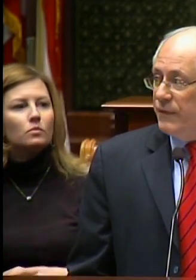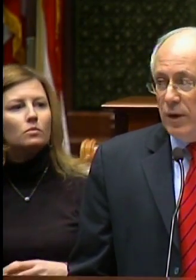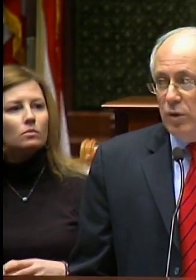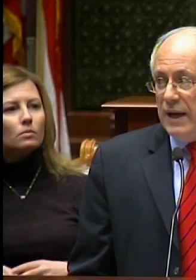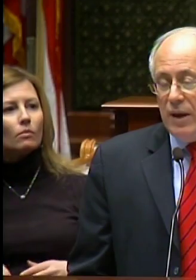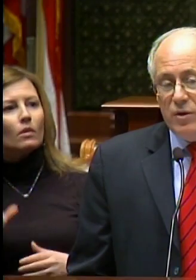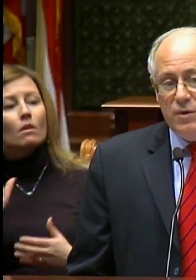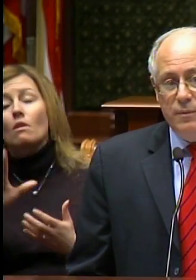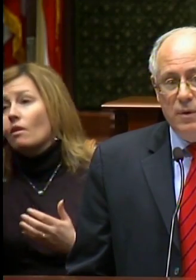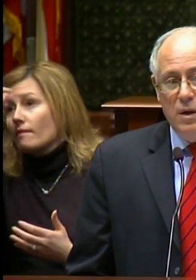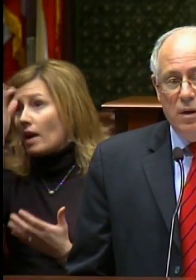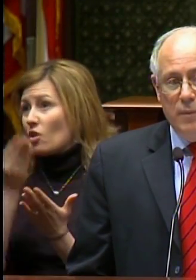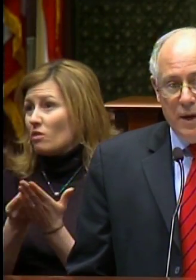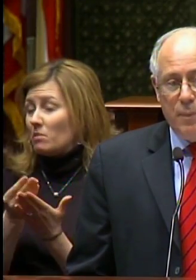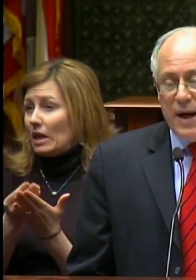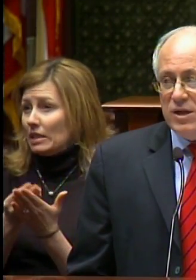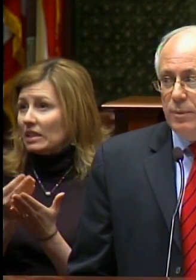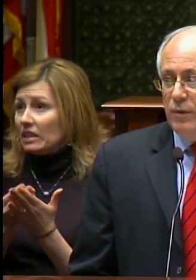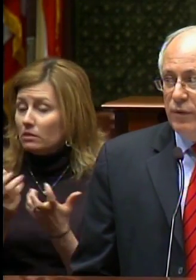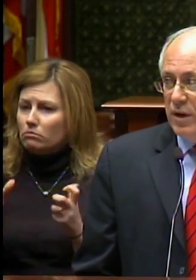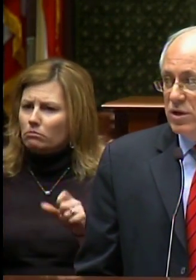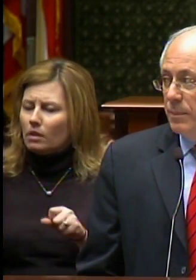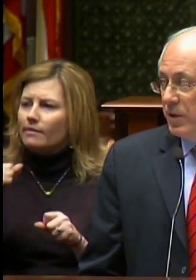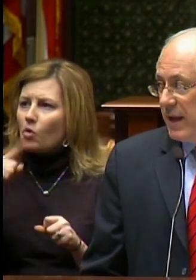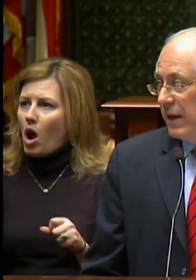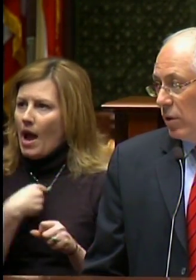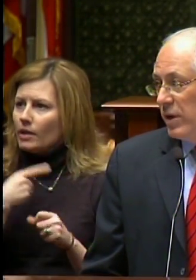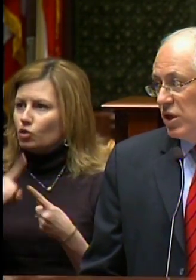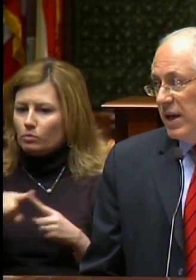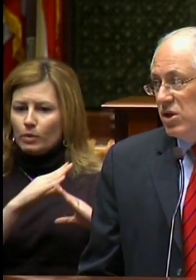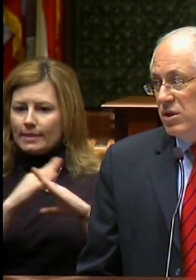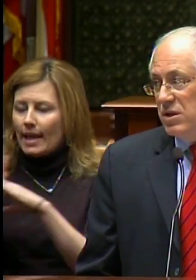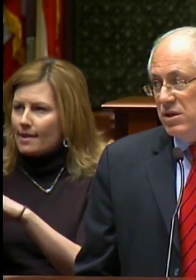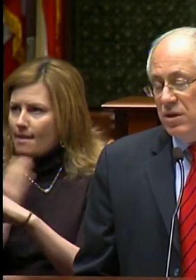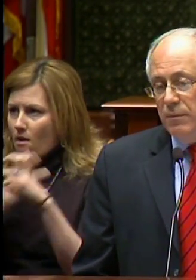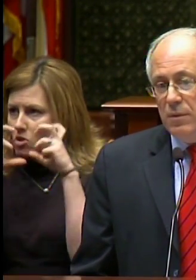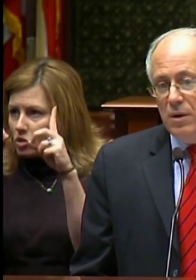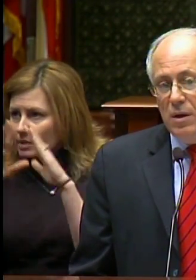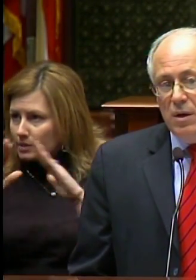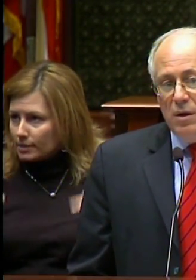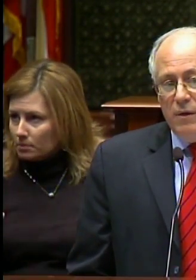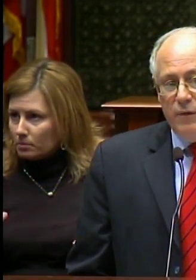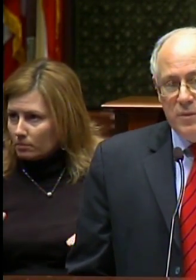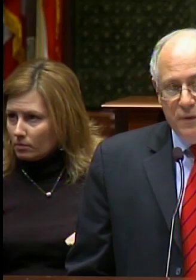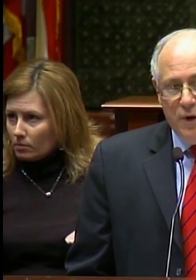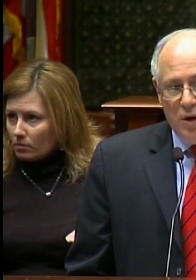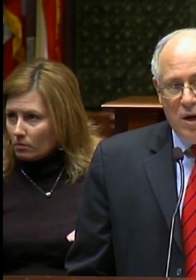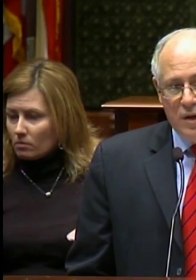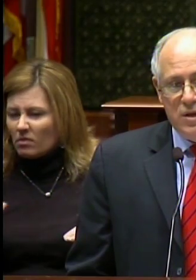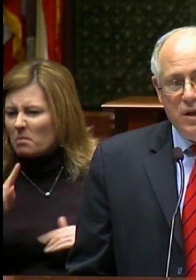Those federal dollars made it possible to protect our education system from severe cuts